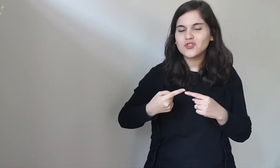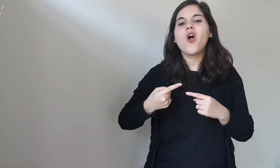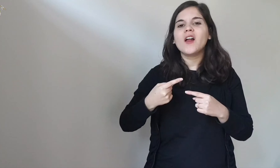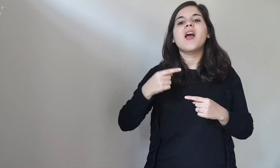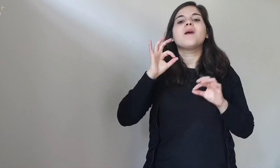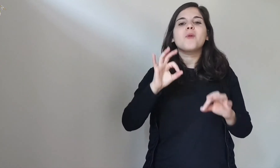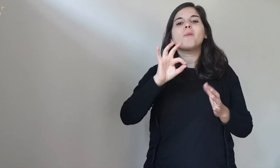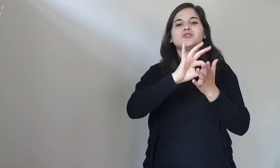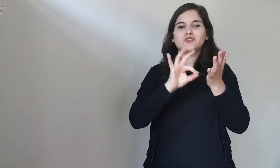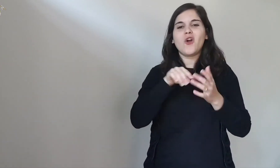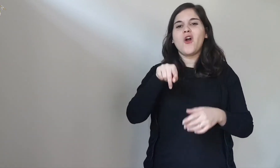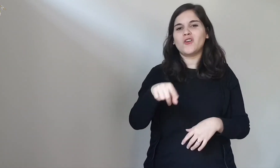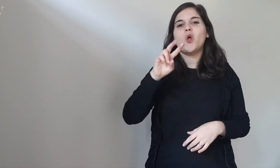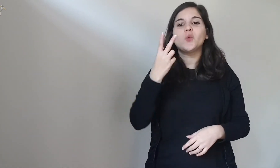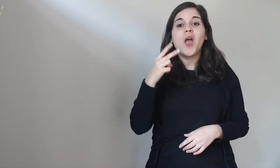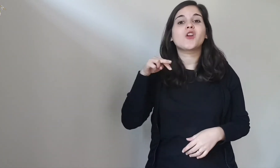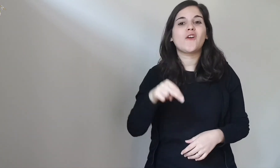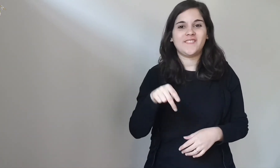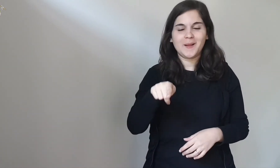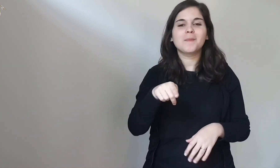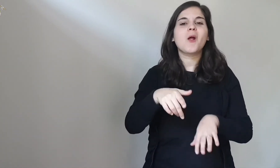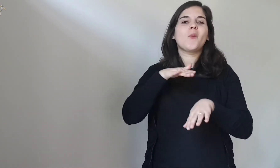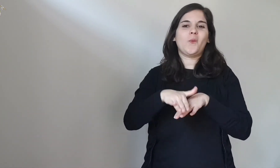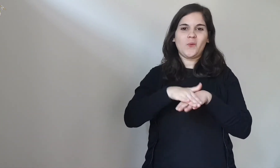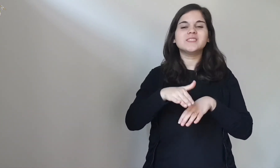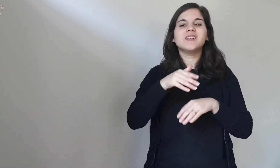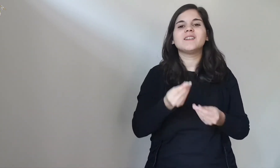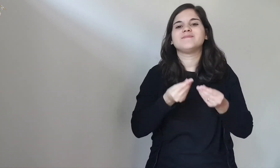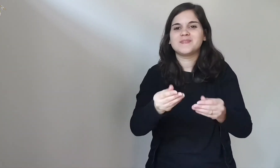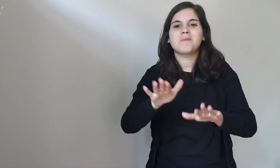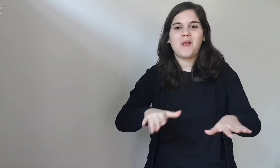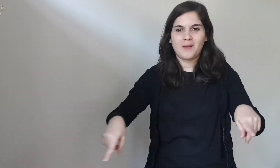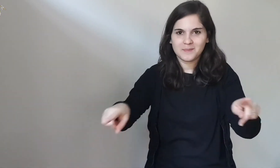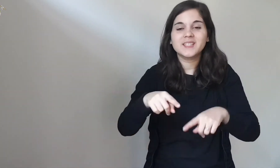by giving martorana to the children on November 2